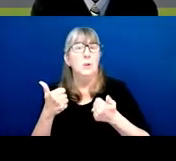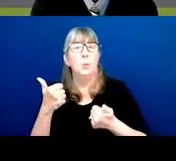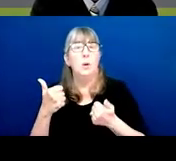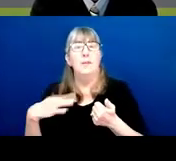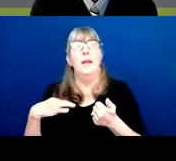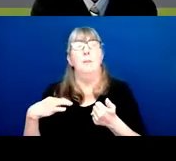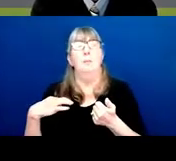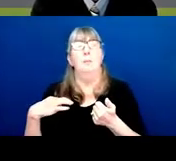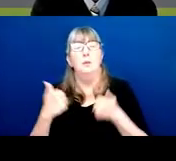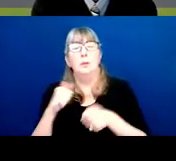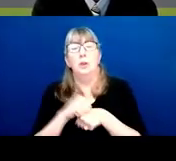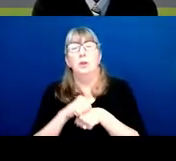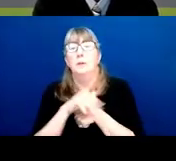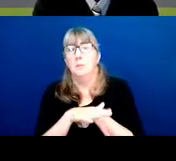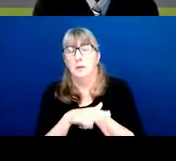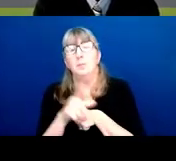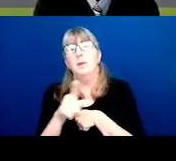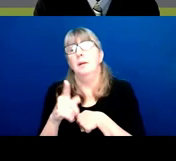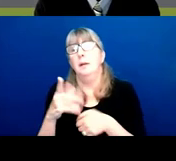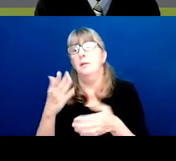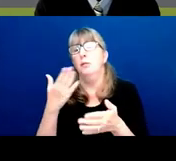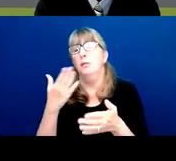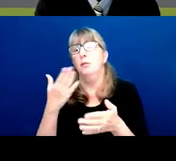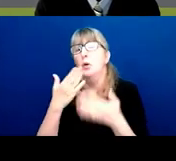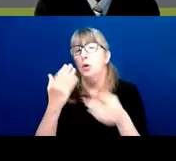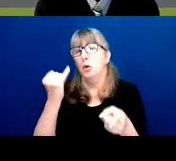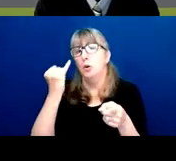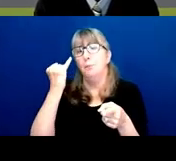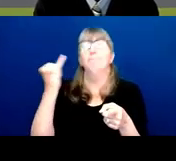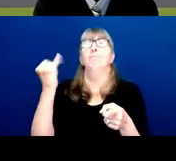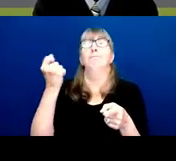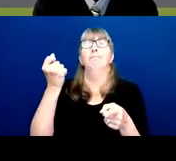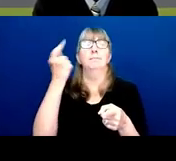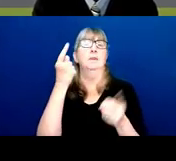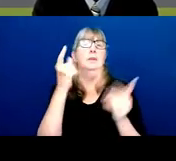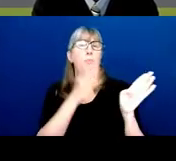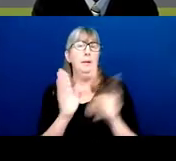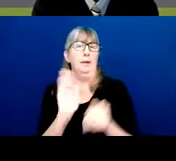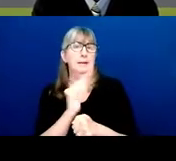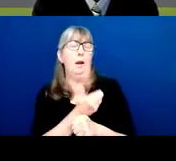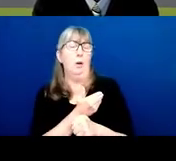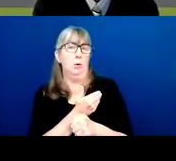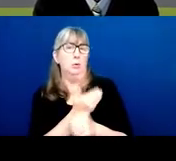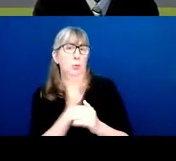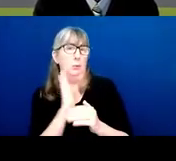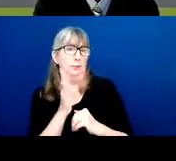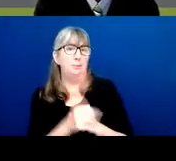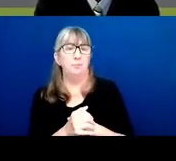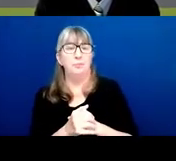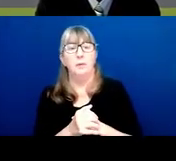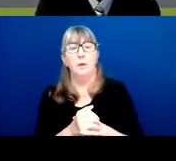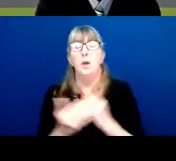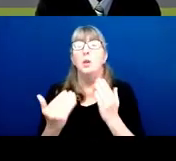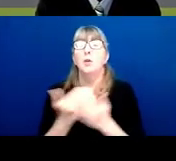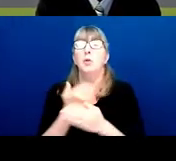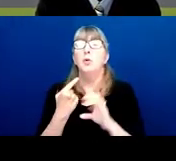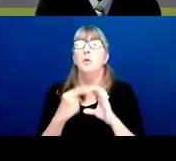but that gives you a good idea of what our plans are at least. There's a new e-mail address for CSR.